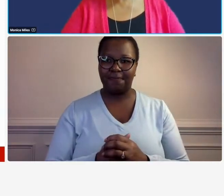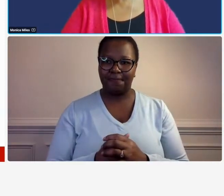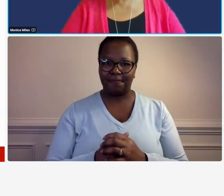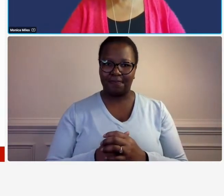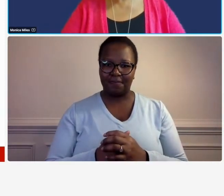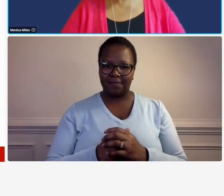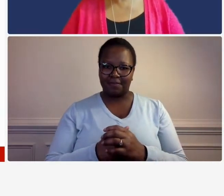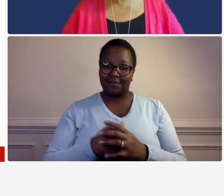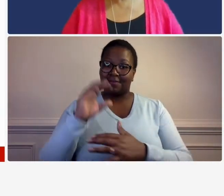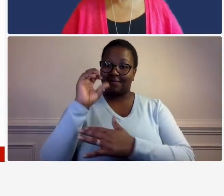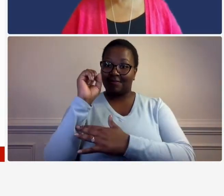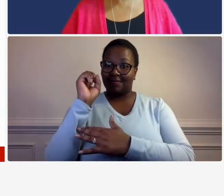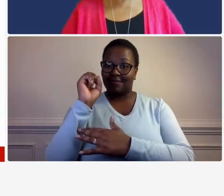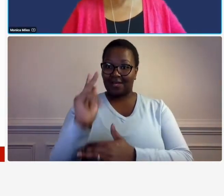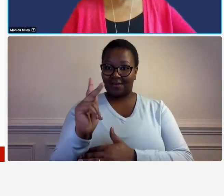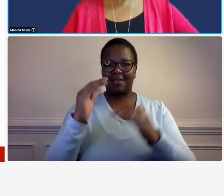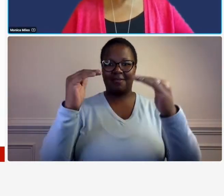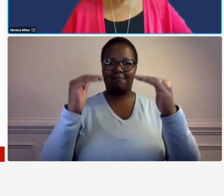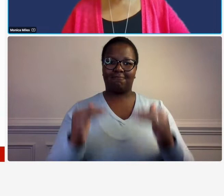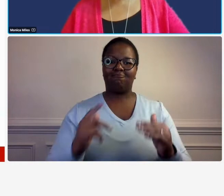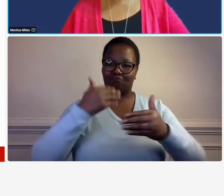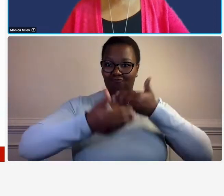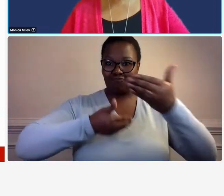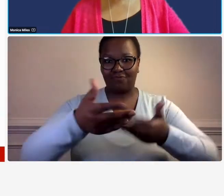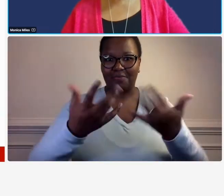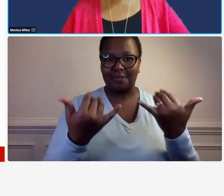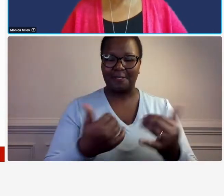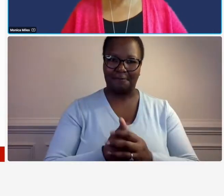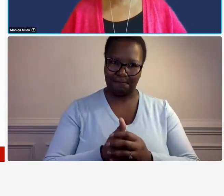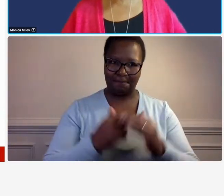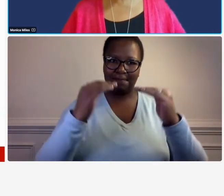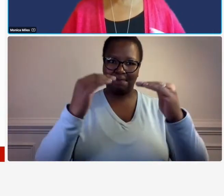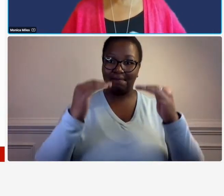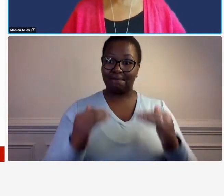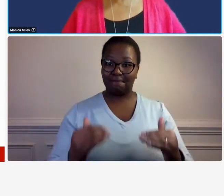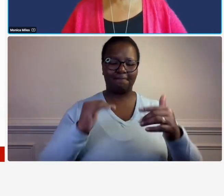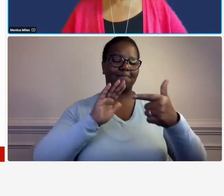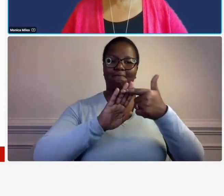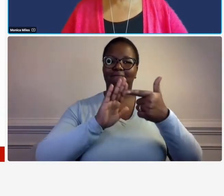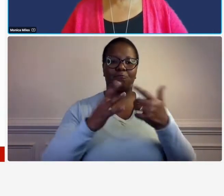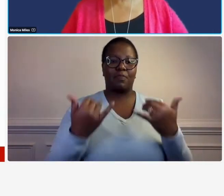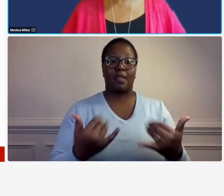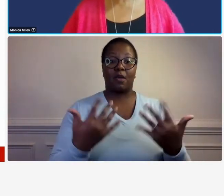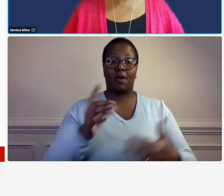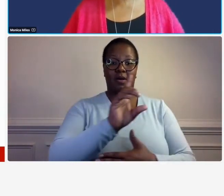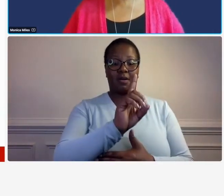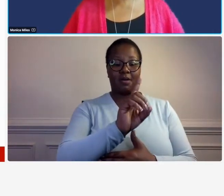okay so let us move on so next let's talk about ddot contractual requirements